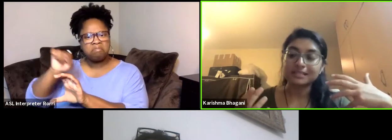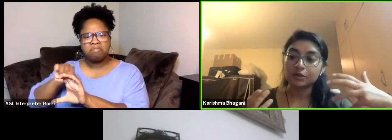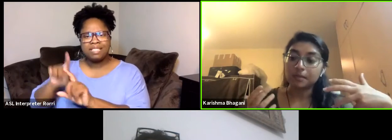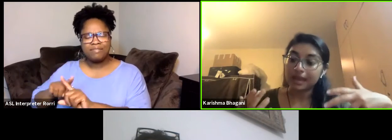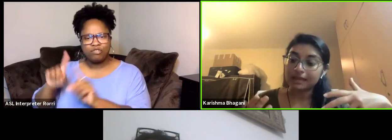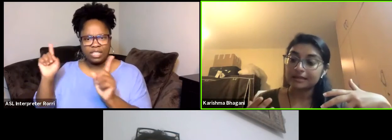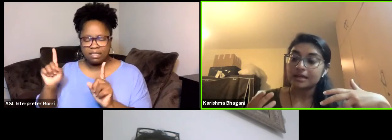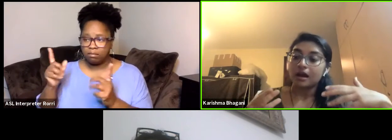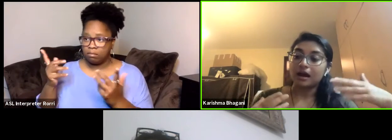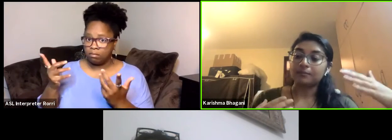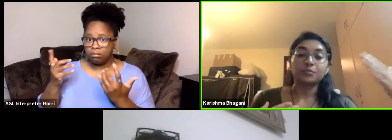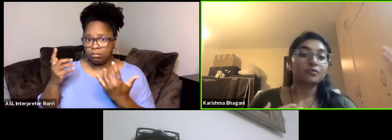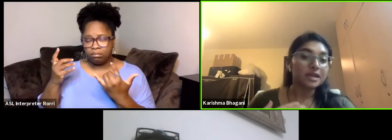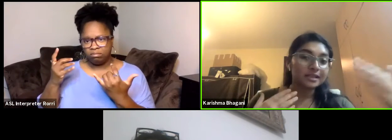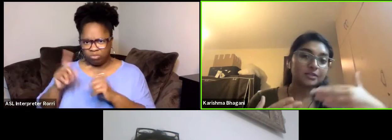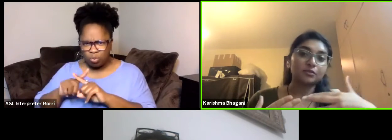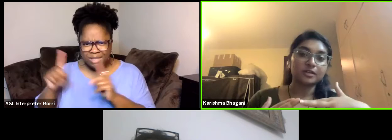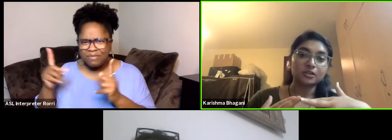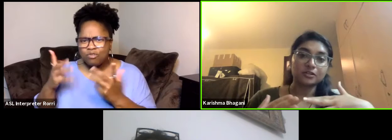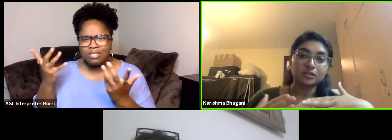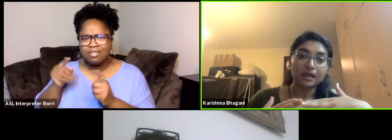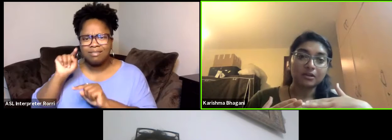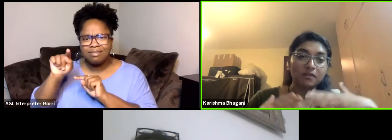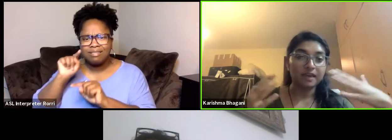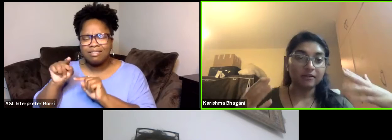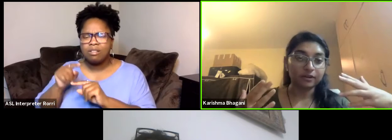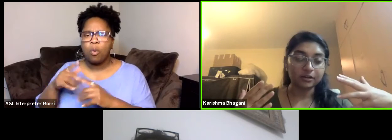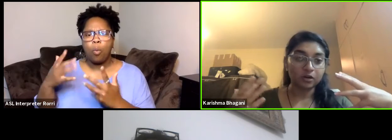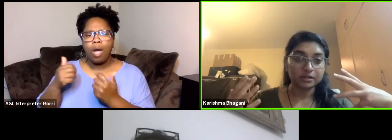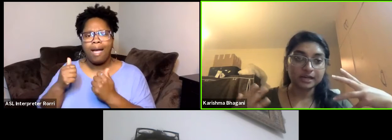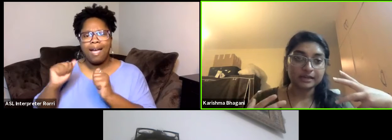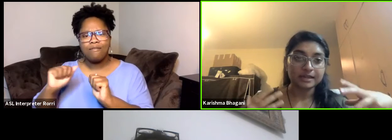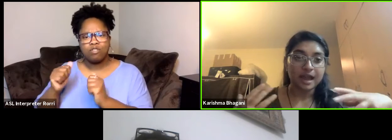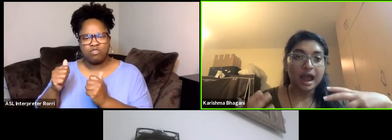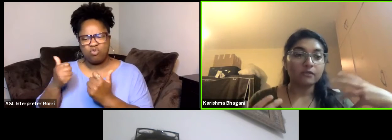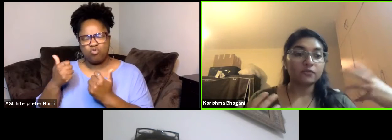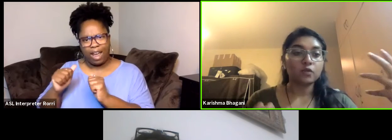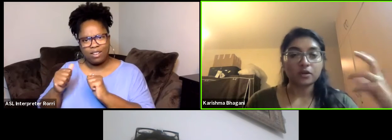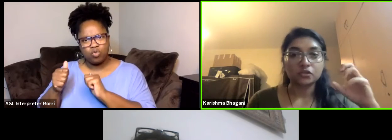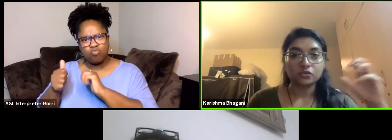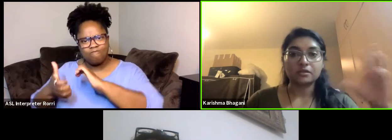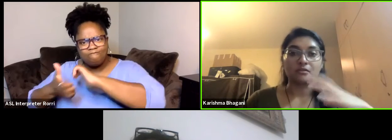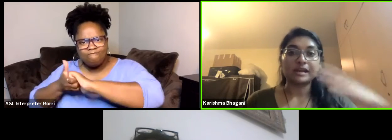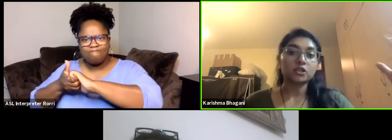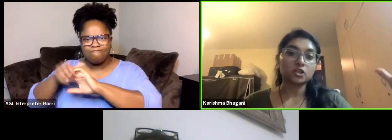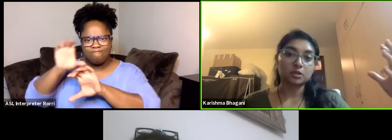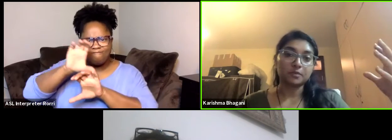still made to bring these two regions together on the African continent? How have you understood the relationship